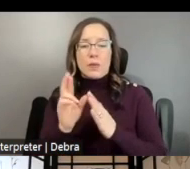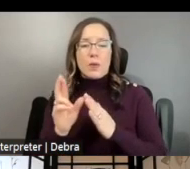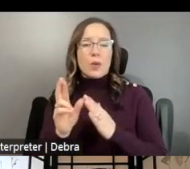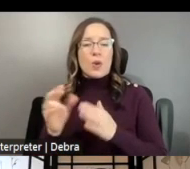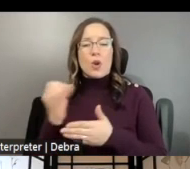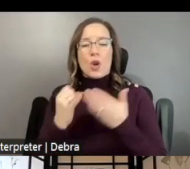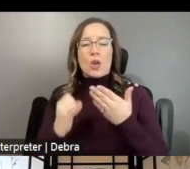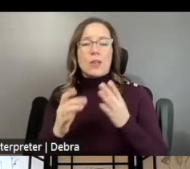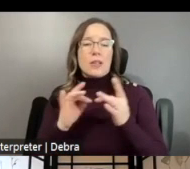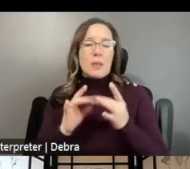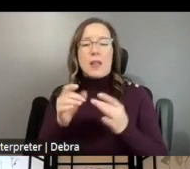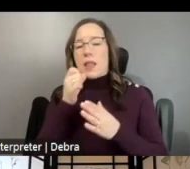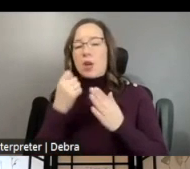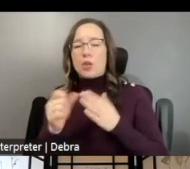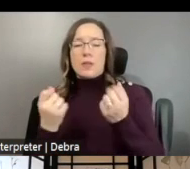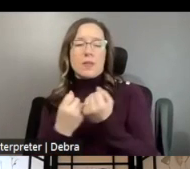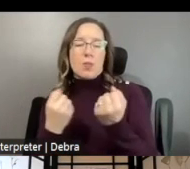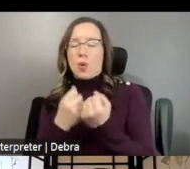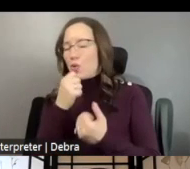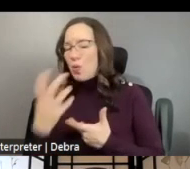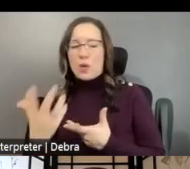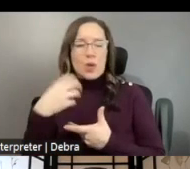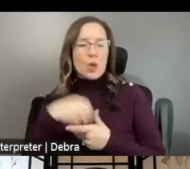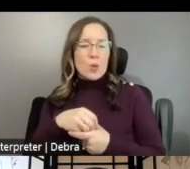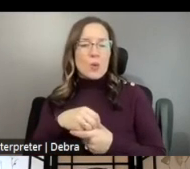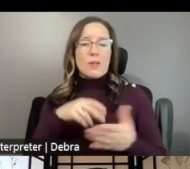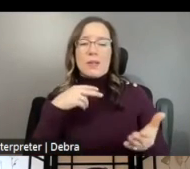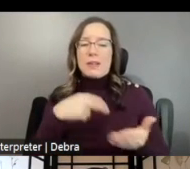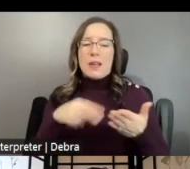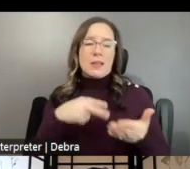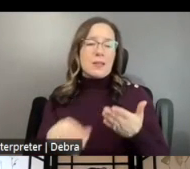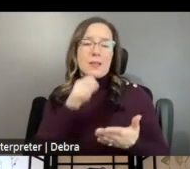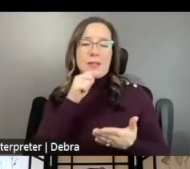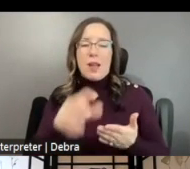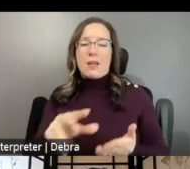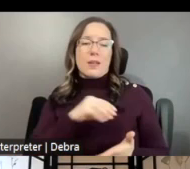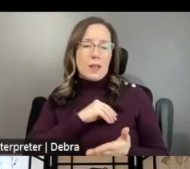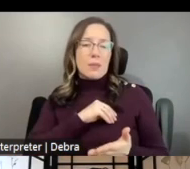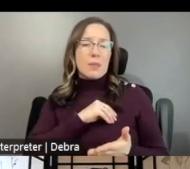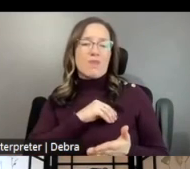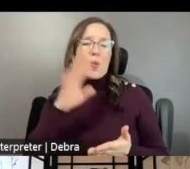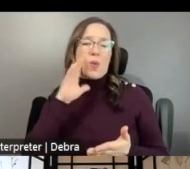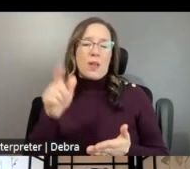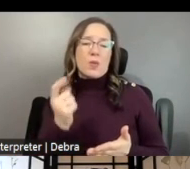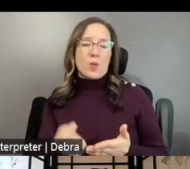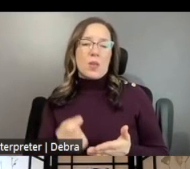SUPPORT IN YOUR APPLICATION. DANCE DOES NOT ACCEPT THESE AND WE WILL HAVE TO REMOVE THEM PRIOR TO THE